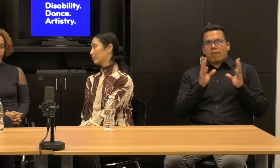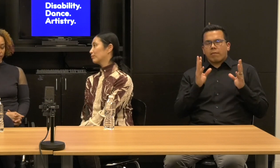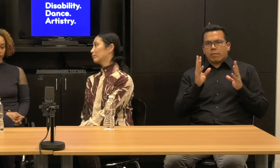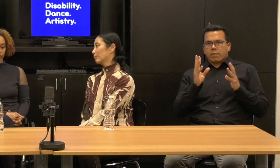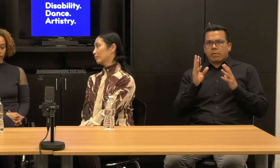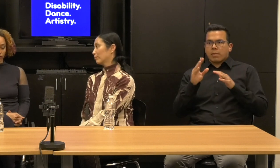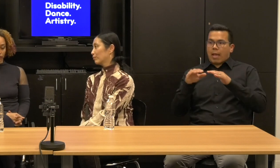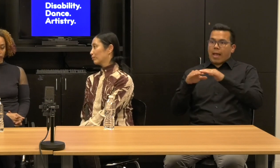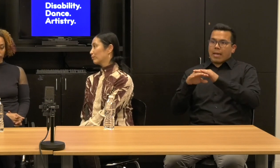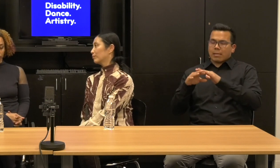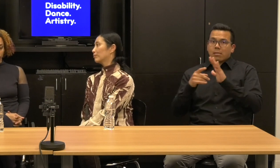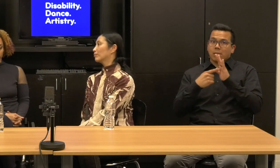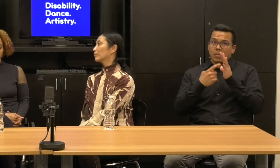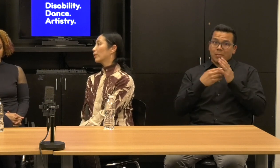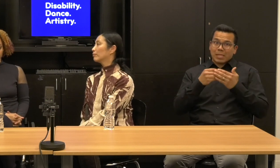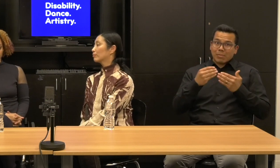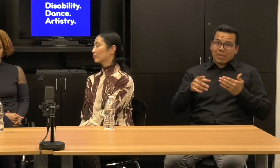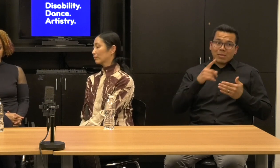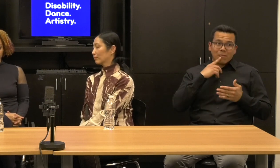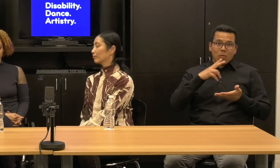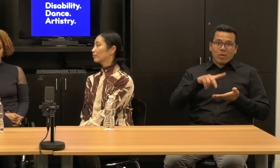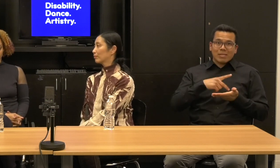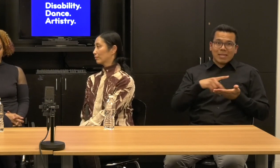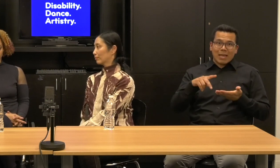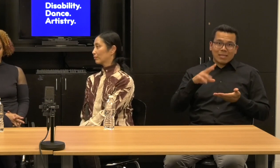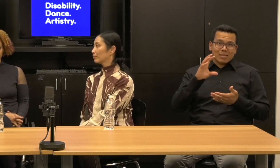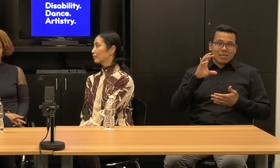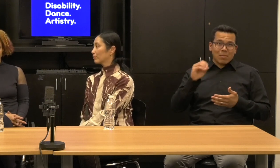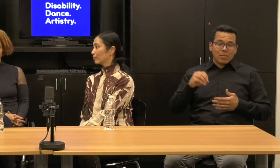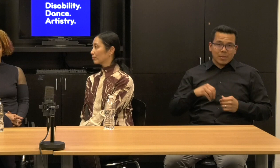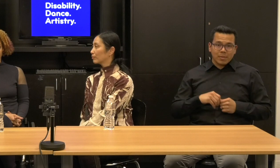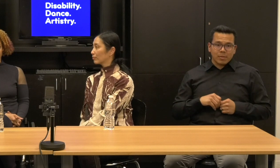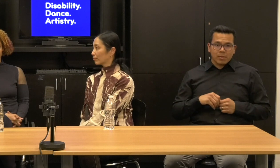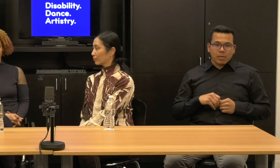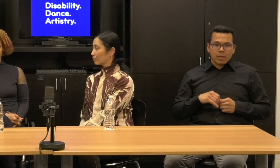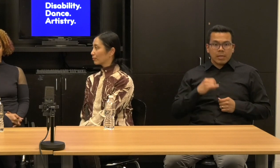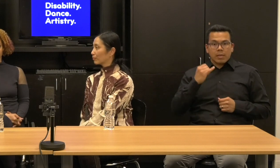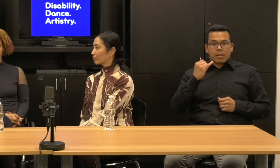disability dance companies right now that if you don't think about those, that means